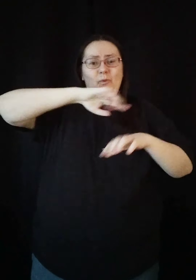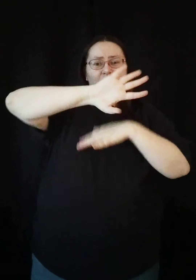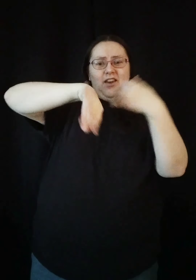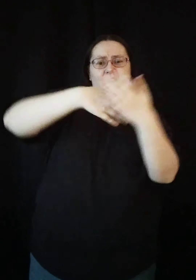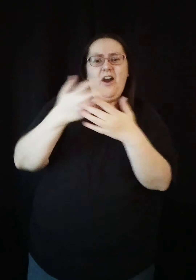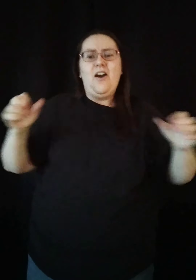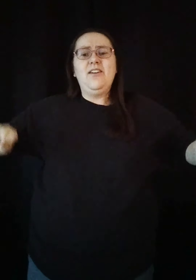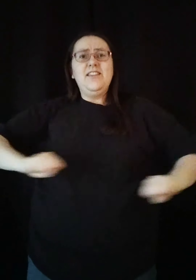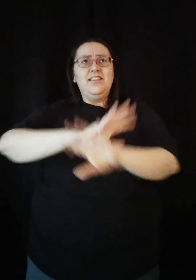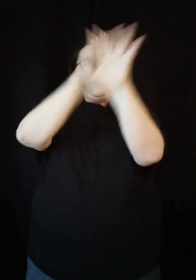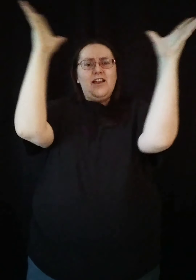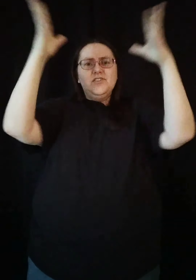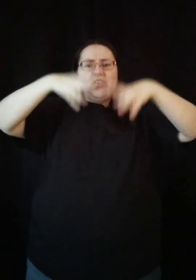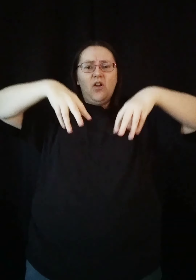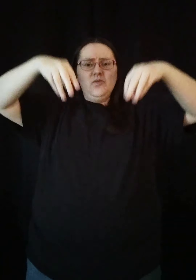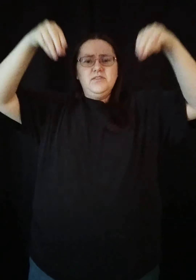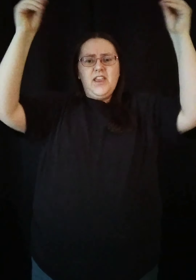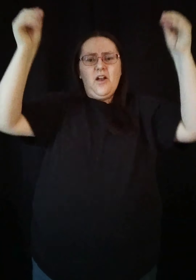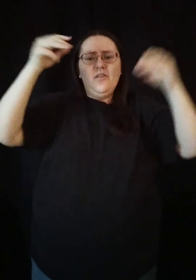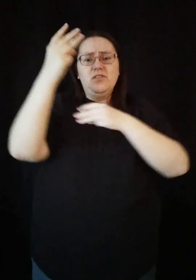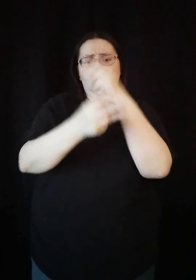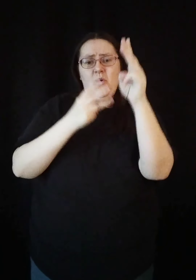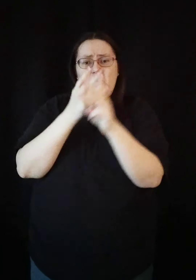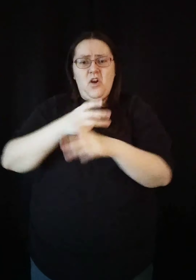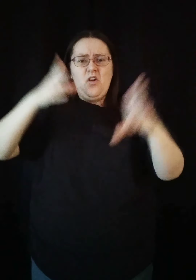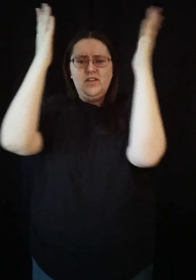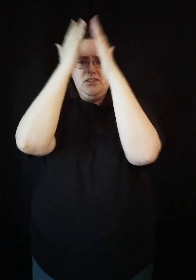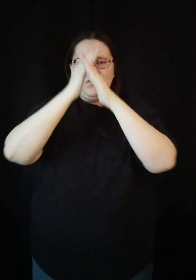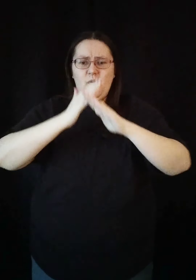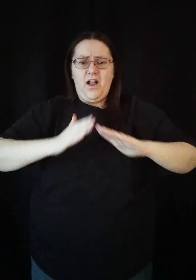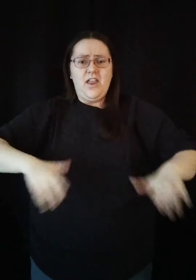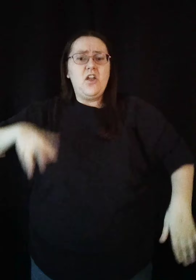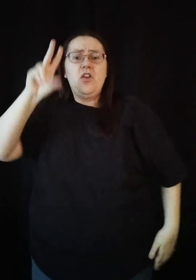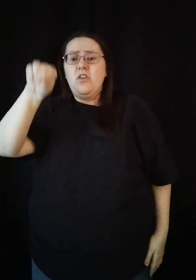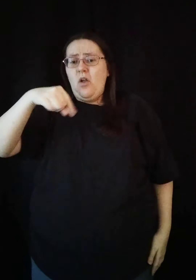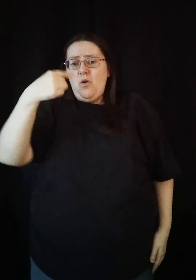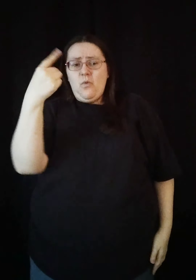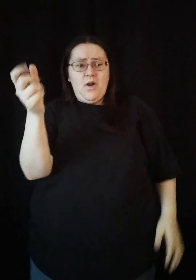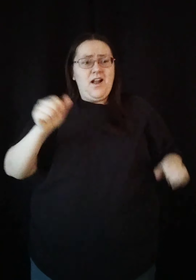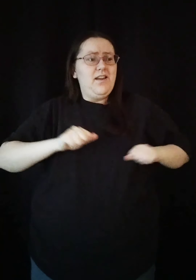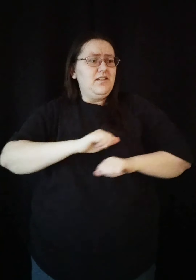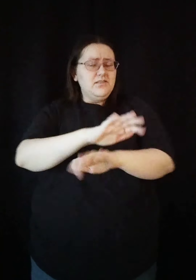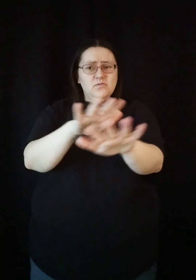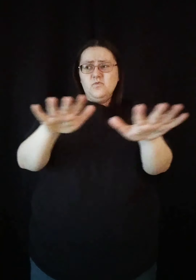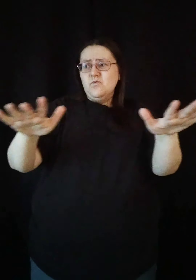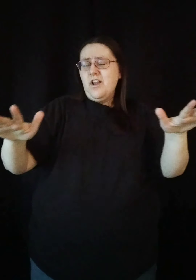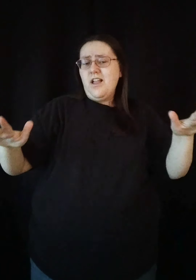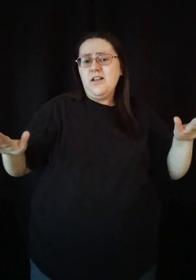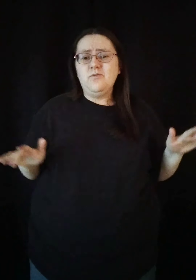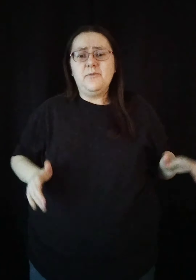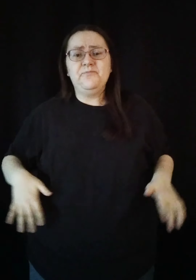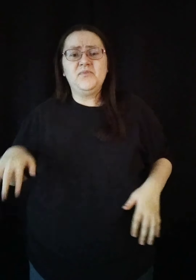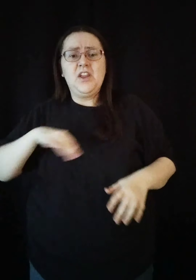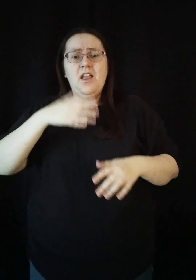When all the lights go down and the world is quiet No one is around